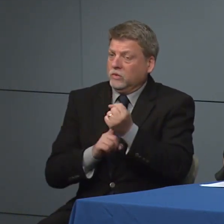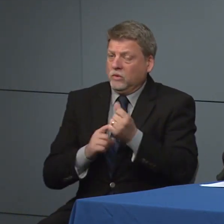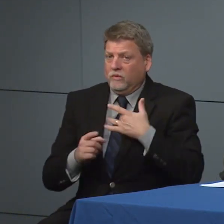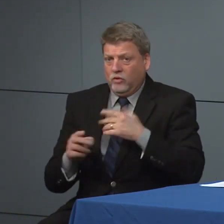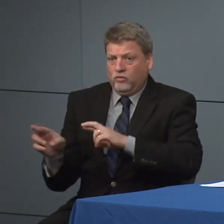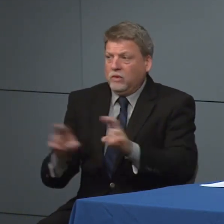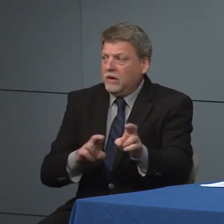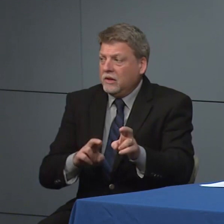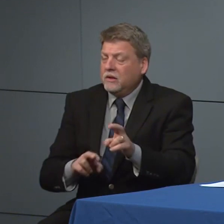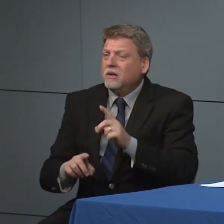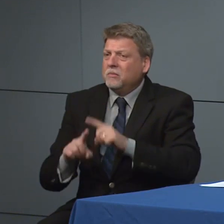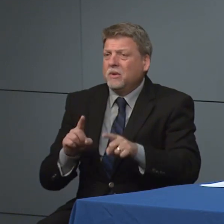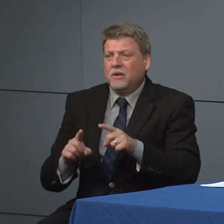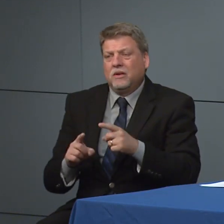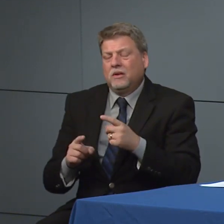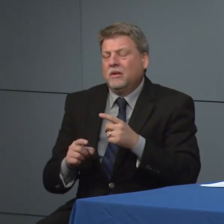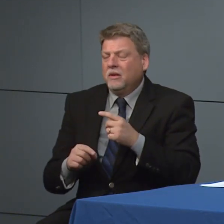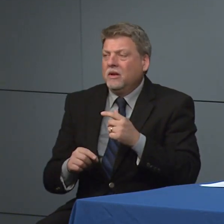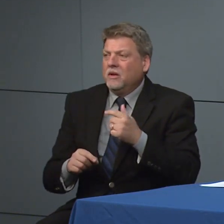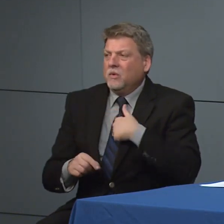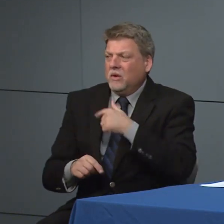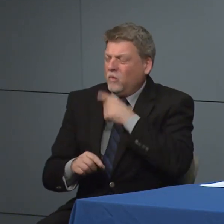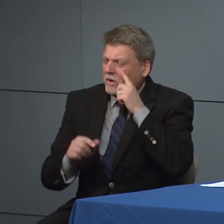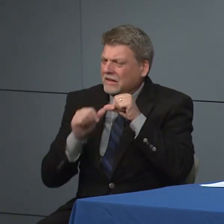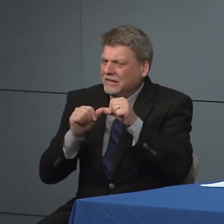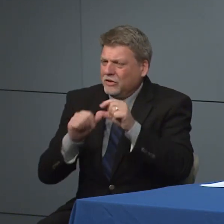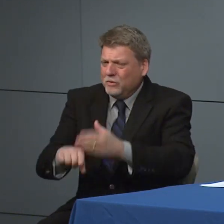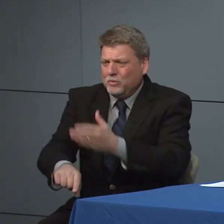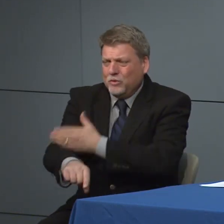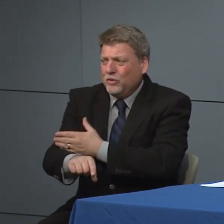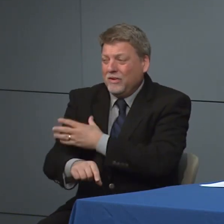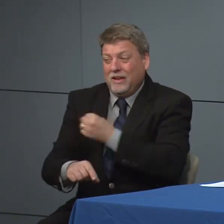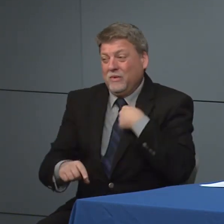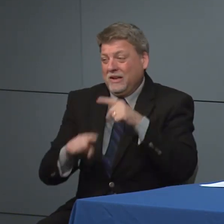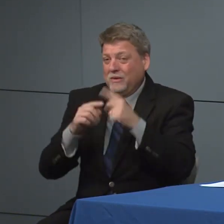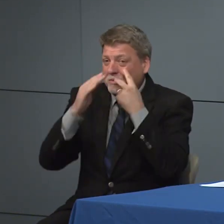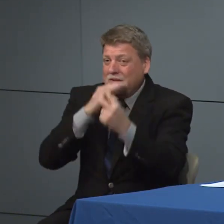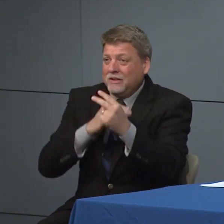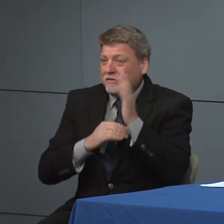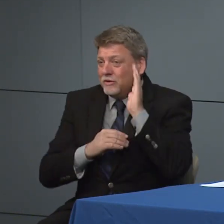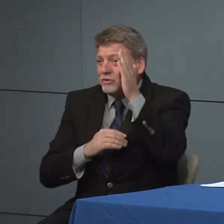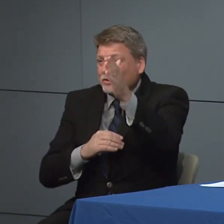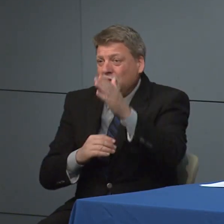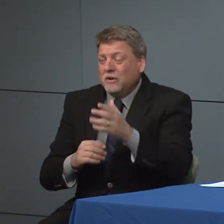continue to get to get better and better so it's hard to read the future but I think we've tried to be as proactive as